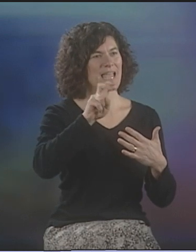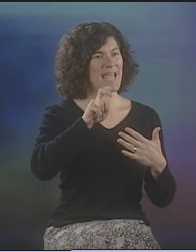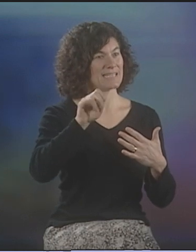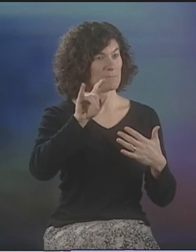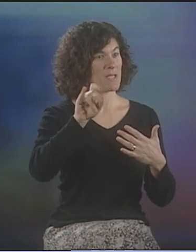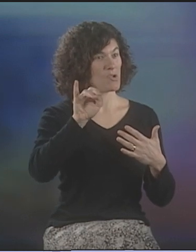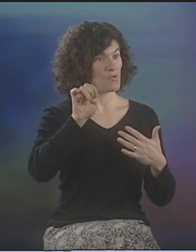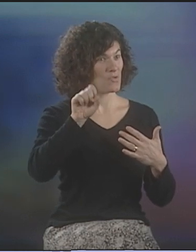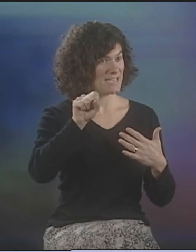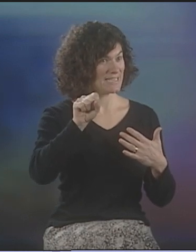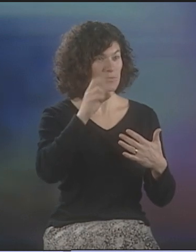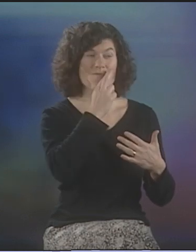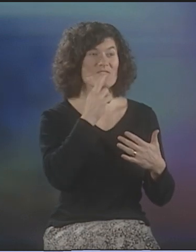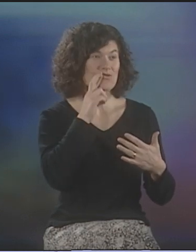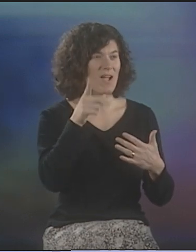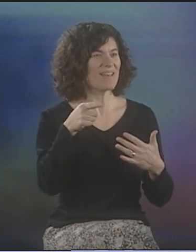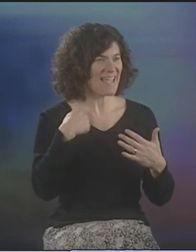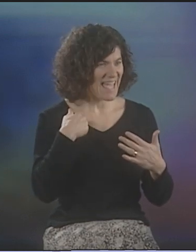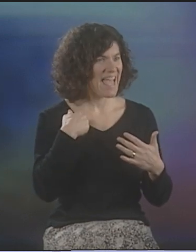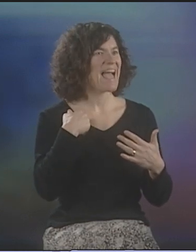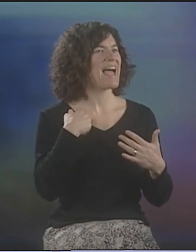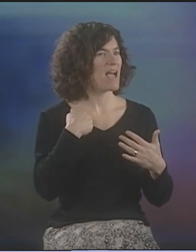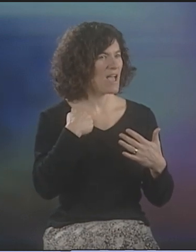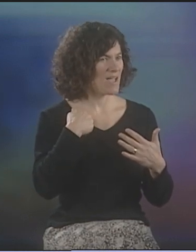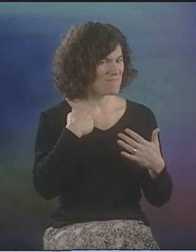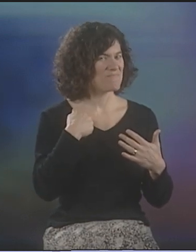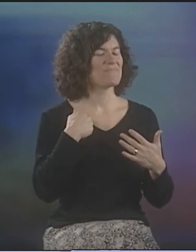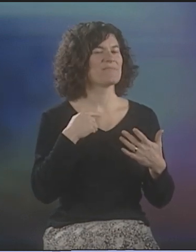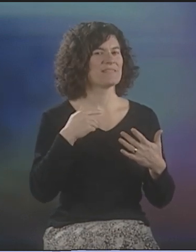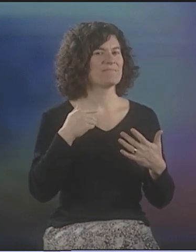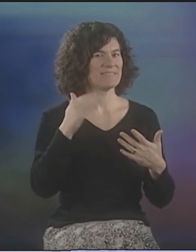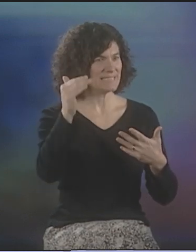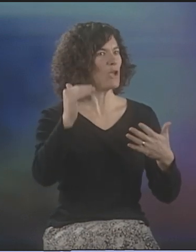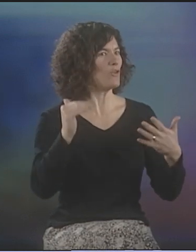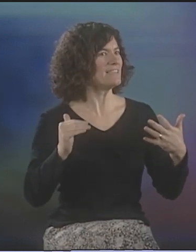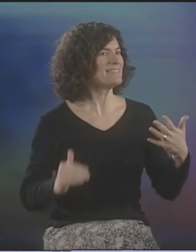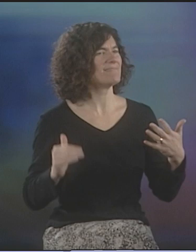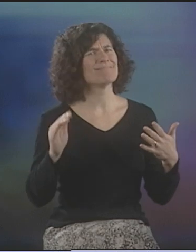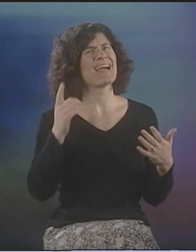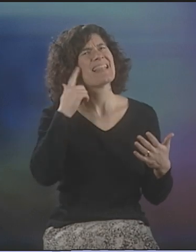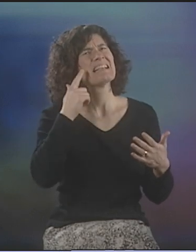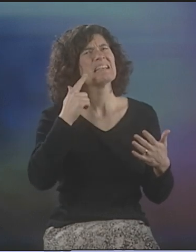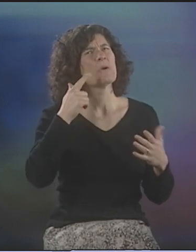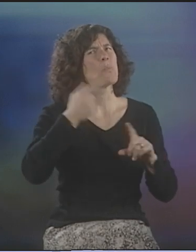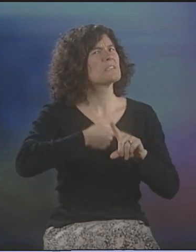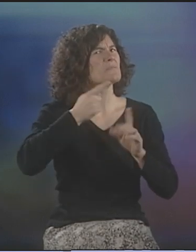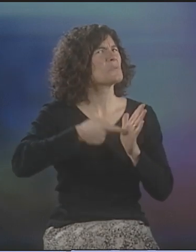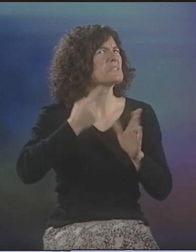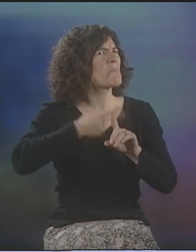WHICH WAS A RESTAURANT DOWNTOWN. THEY HAD A STAGE. THEY HAD A SERIES. I THINK IT WAS ONCE A MONTH.